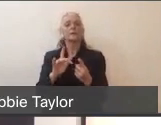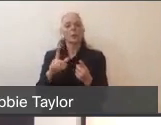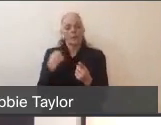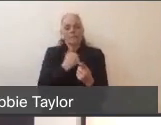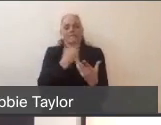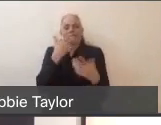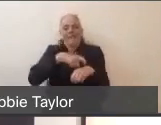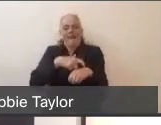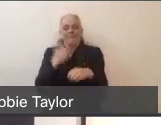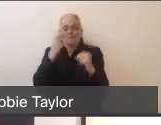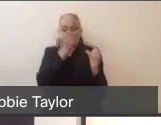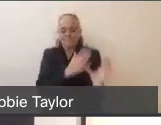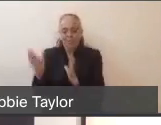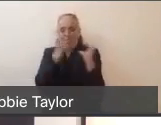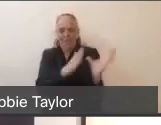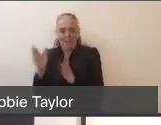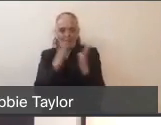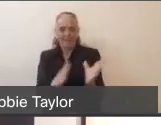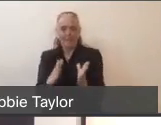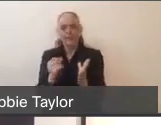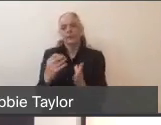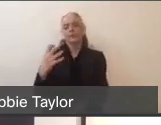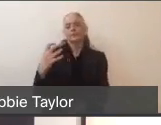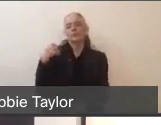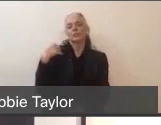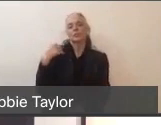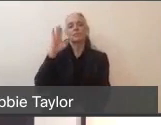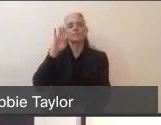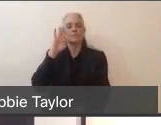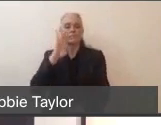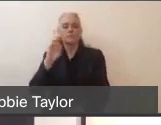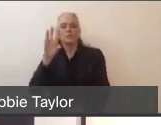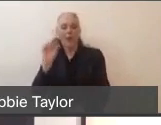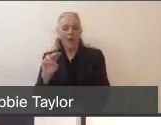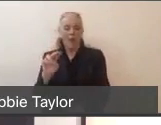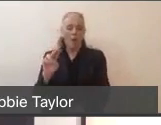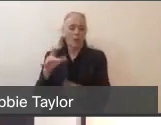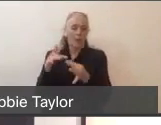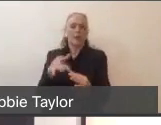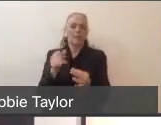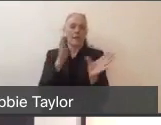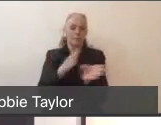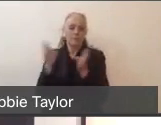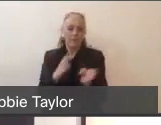is work that Chief Brown has been leading with surge planning and with an alternate care site. So I think this is probably a good time